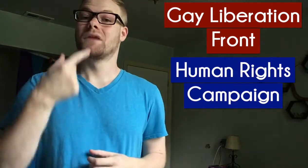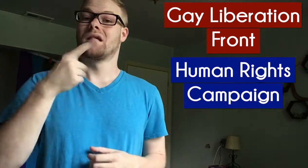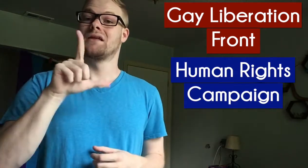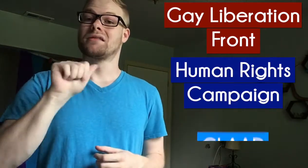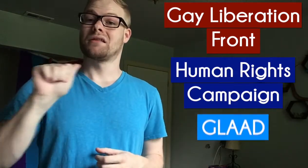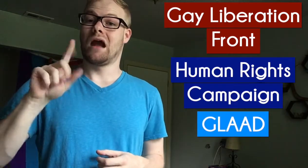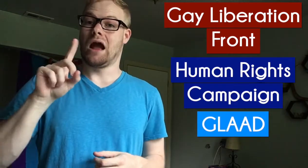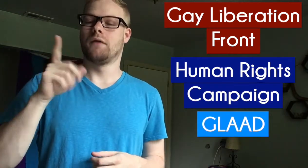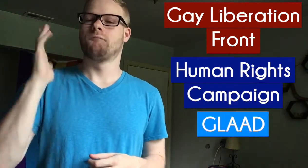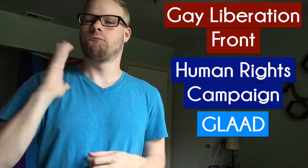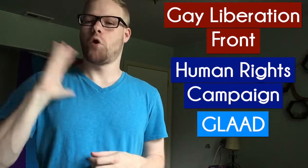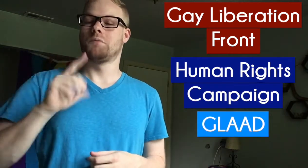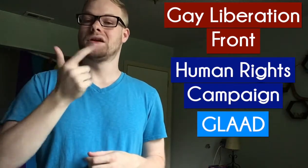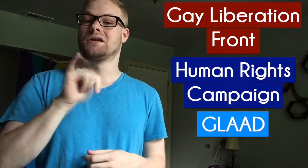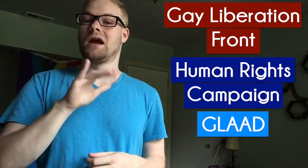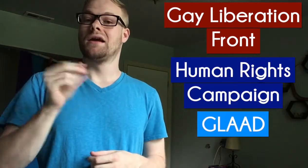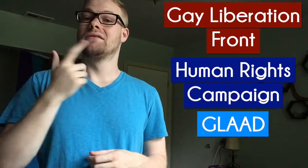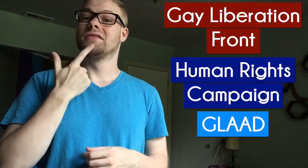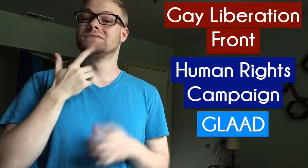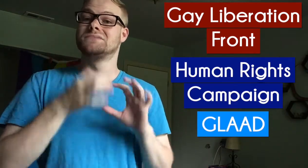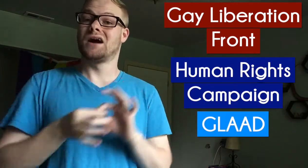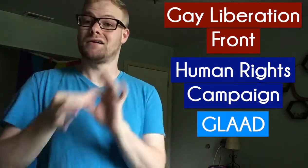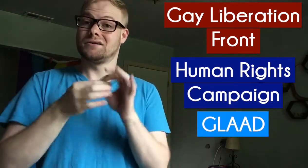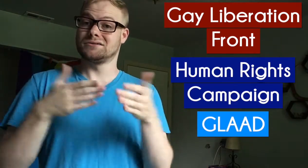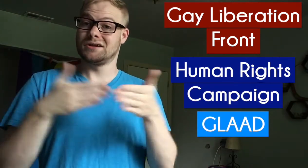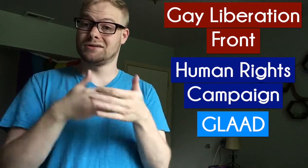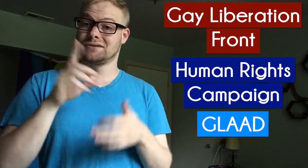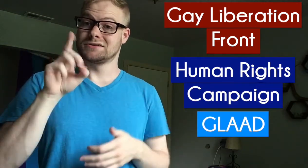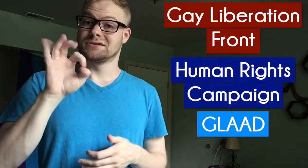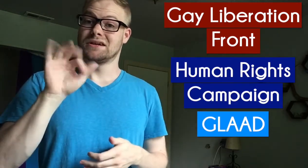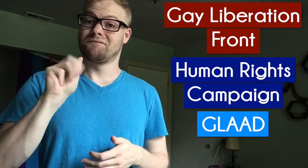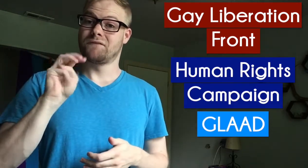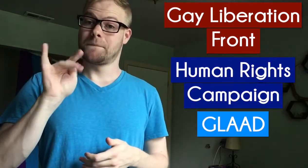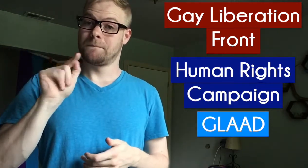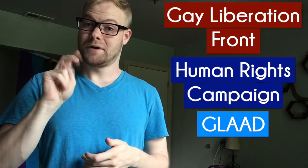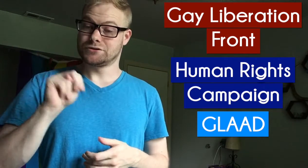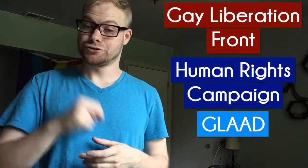GLAAD (formerly Gay and Lesbian Alliance Against Defamation),